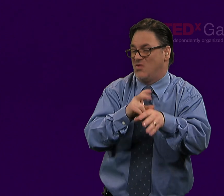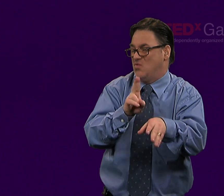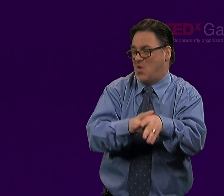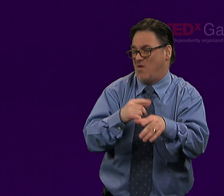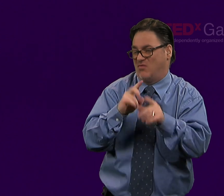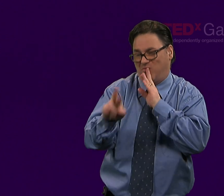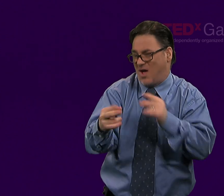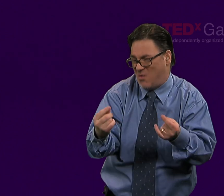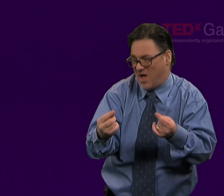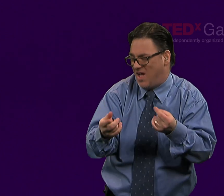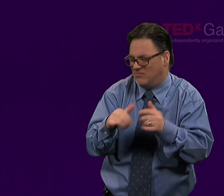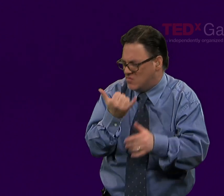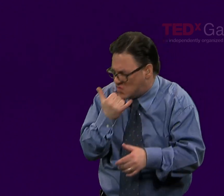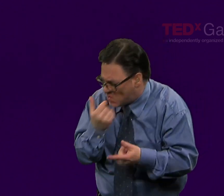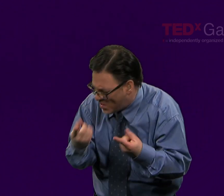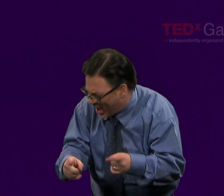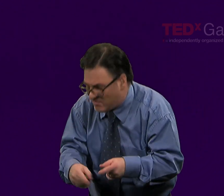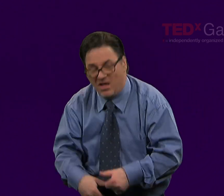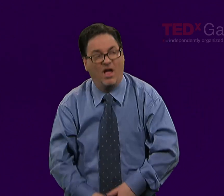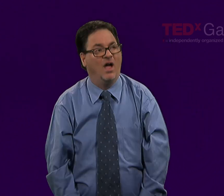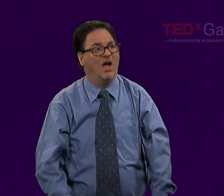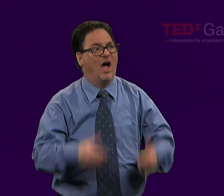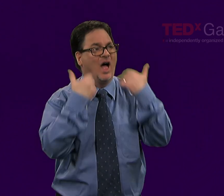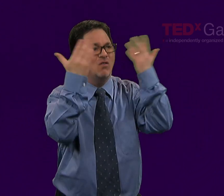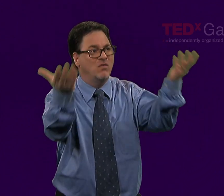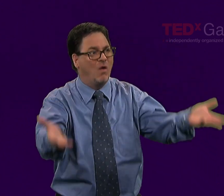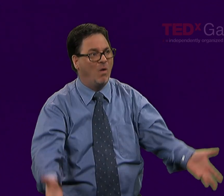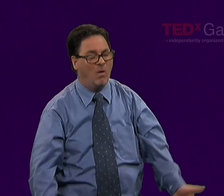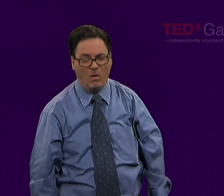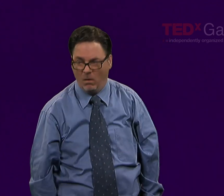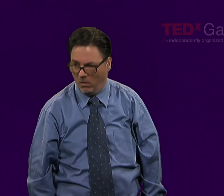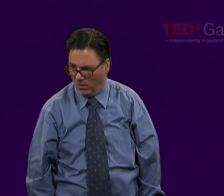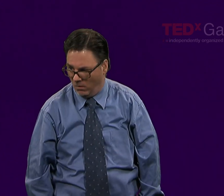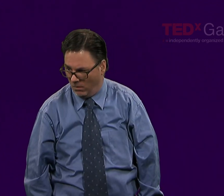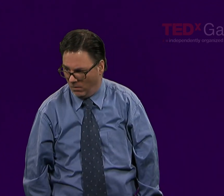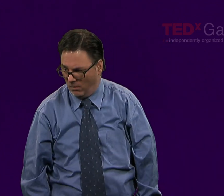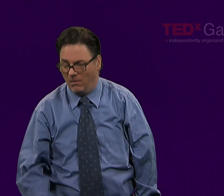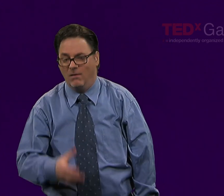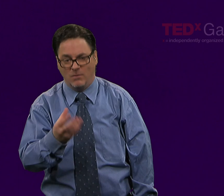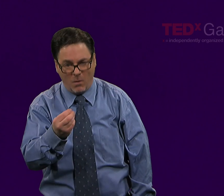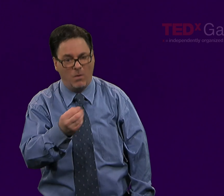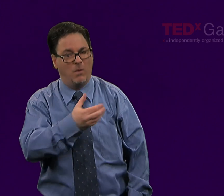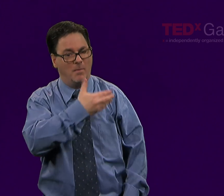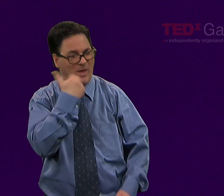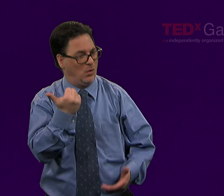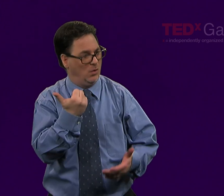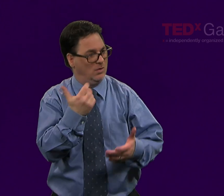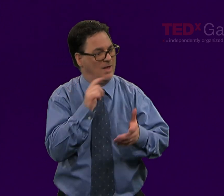it's far better than the typical scenario of asking a child why they did something and... "I don't know."